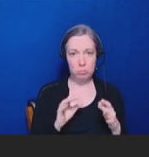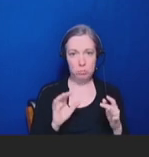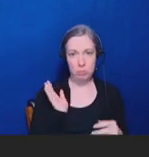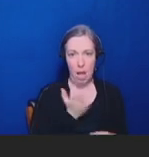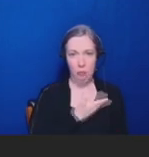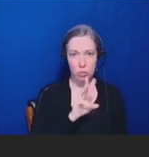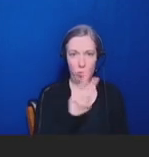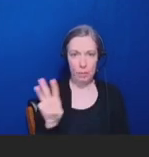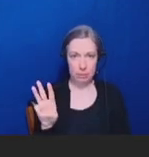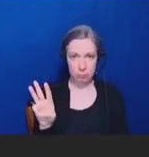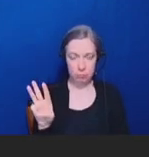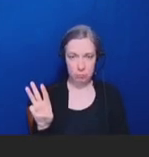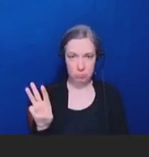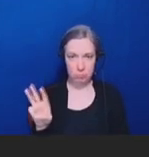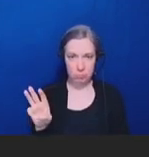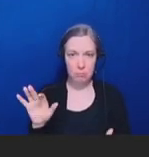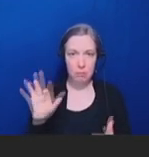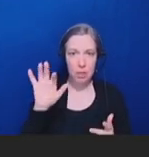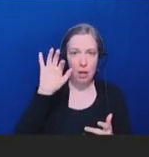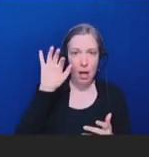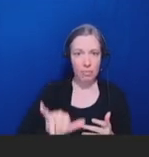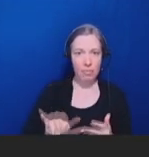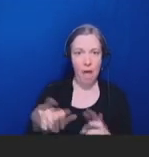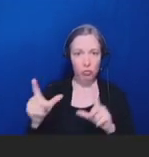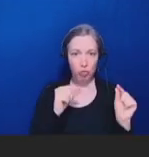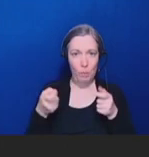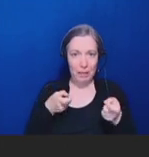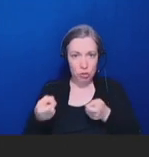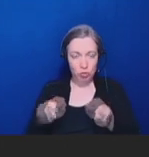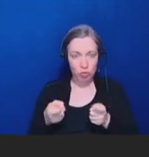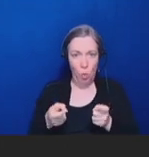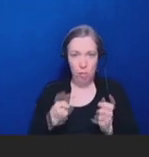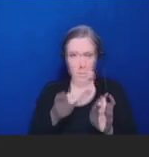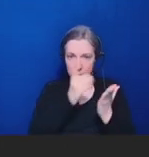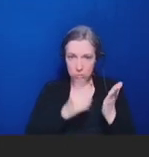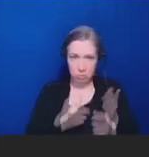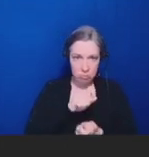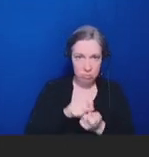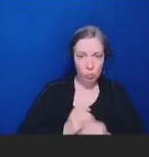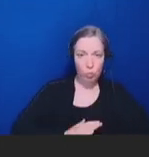It's designed to prevent false and potentially harmful information by providing specific